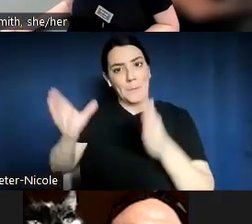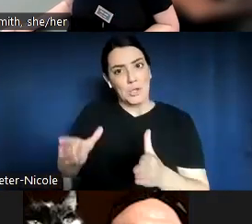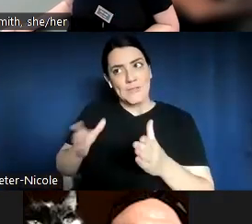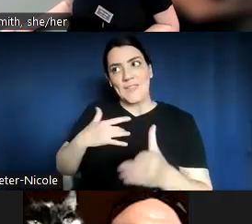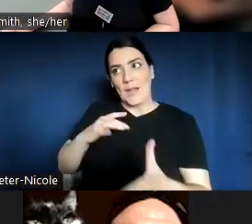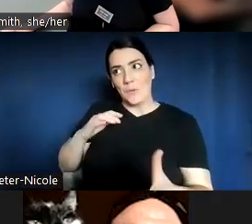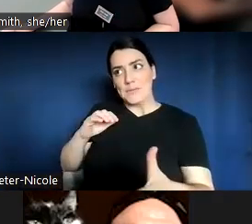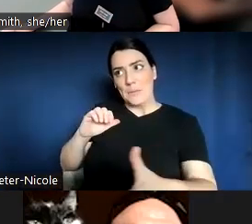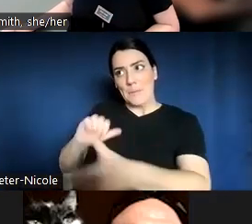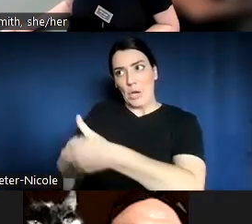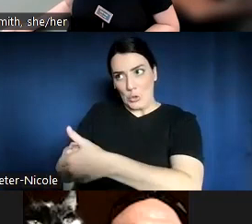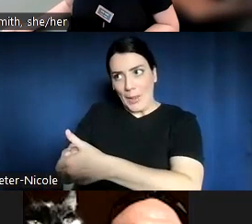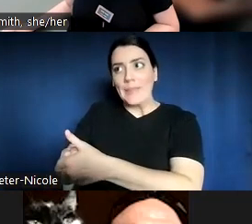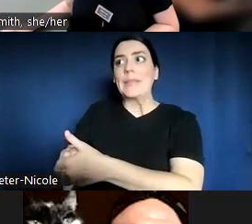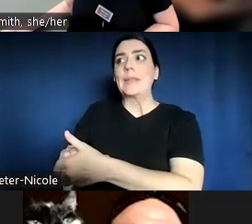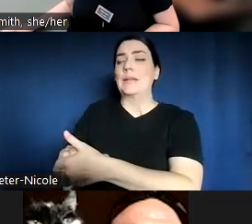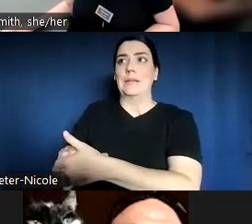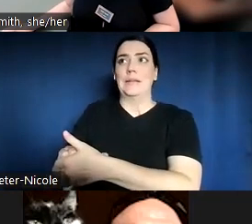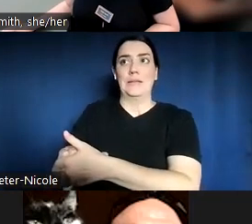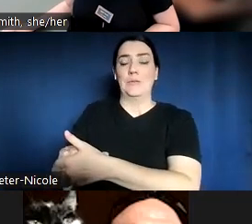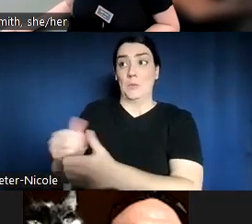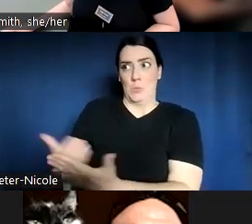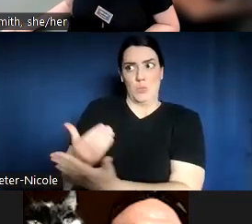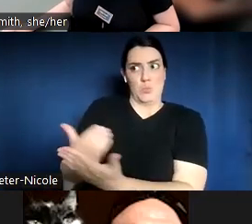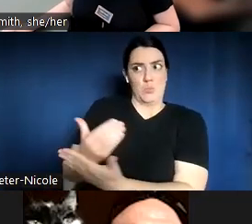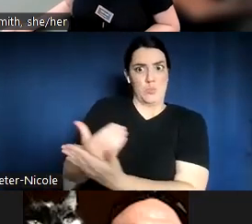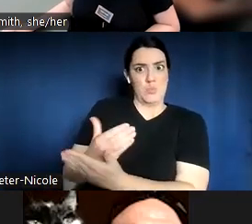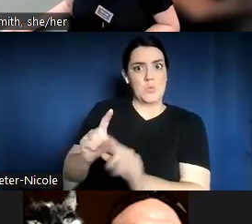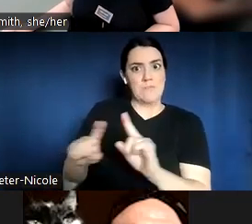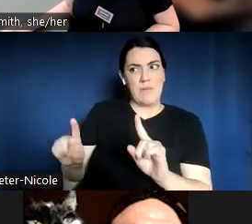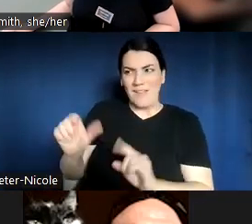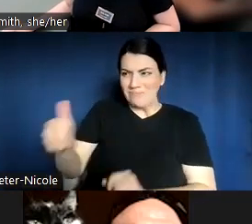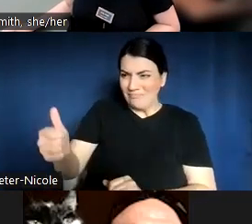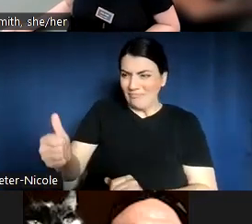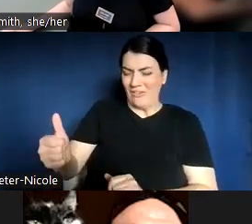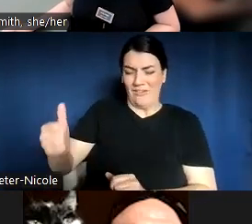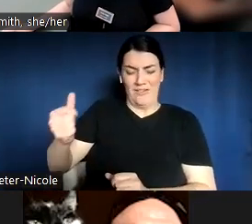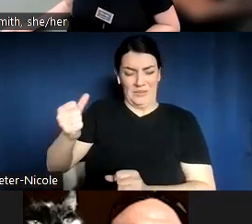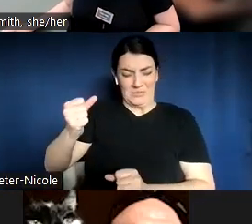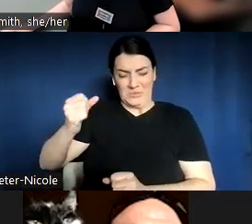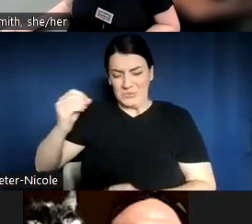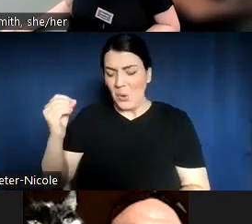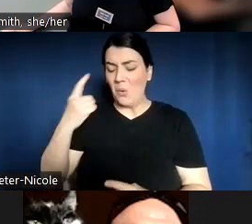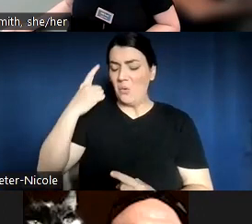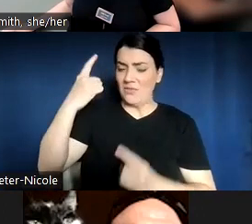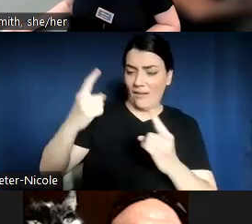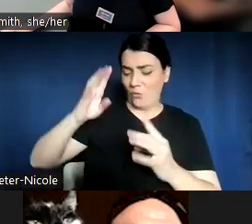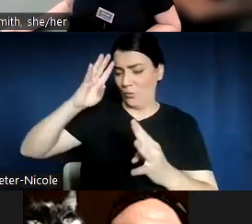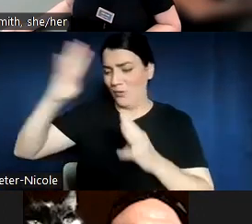thoughtful and so creative and had so many good ideas, I thought, "I'm an old hand, I know how to do these things."